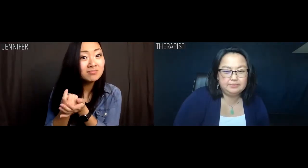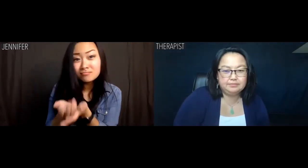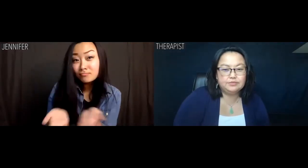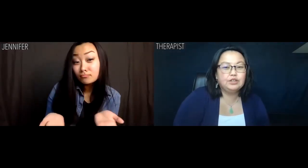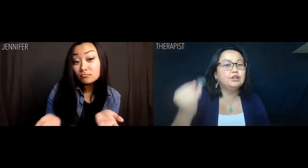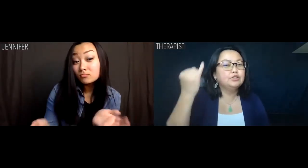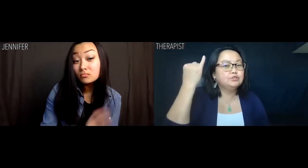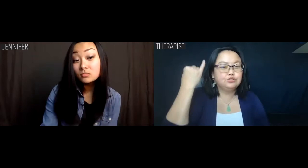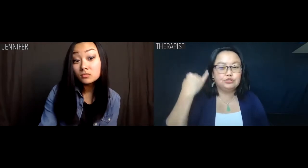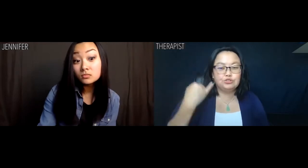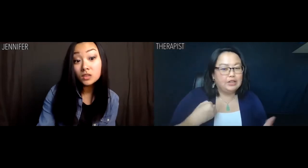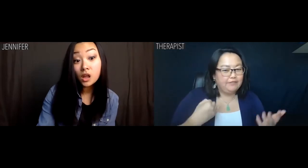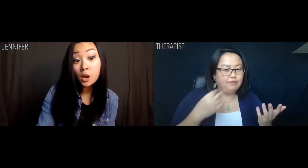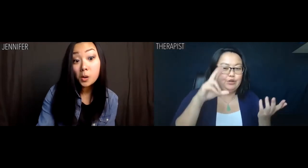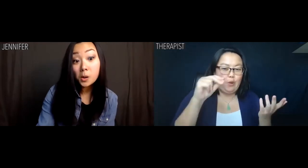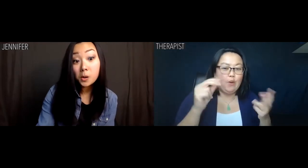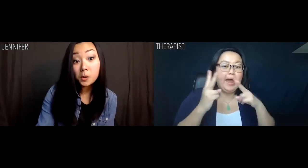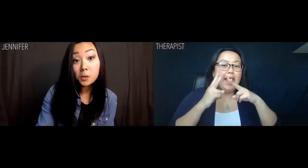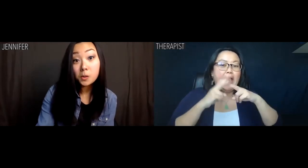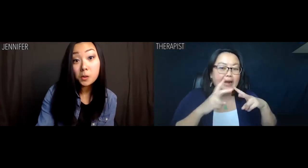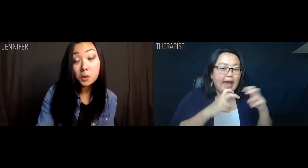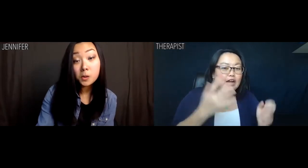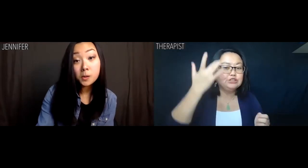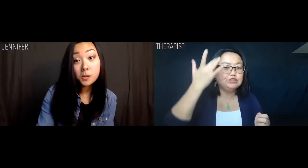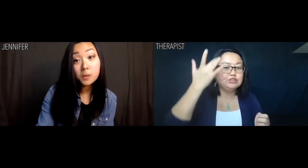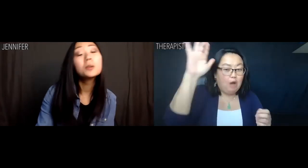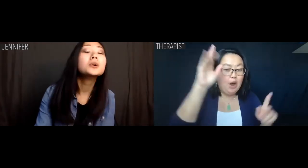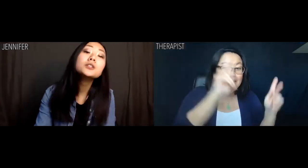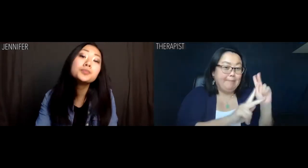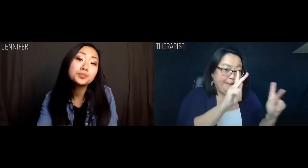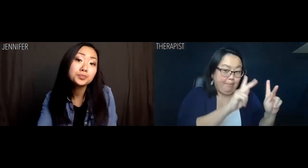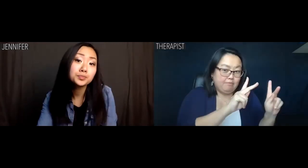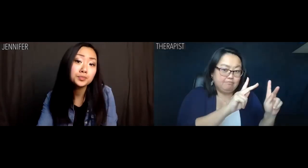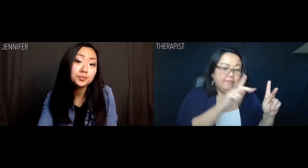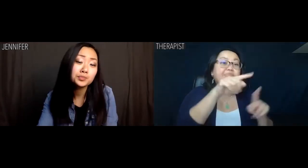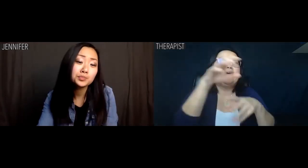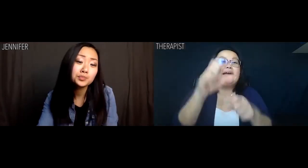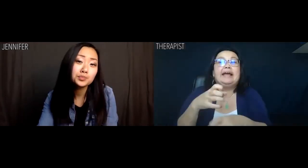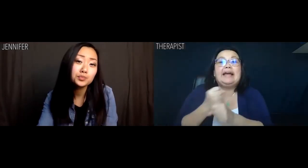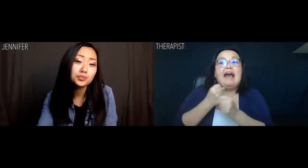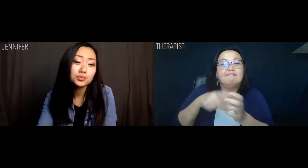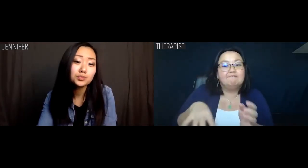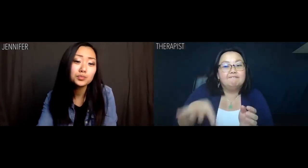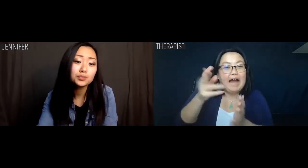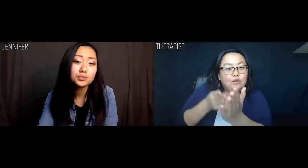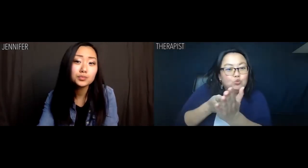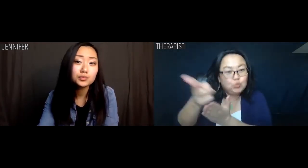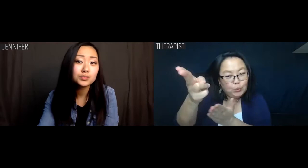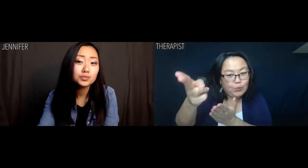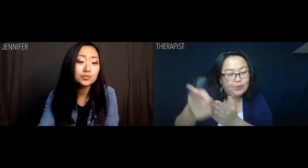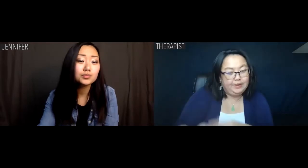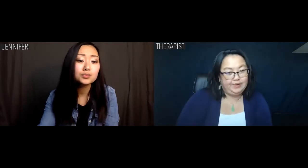Therapist: Jennifer, no. Smart people are great for analysis. They're really able to get to the truth of....